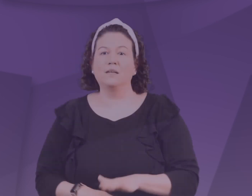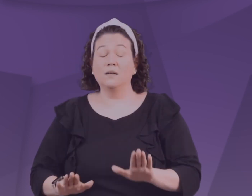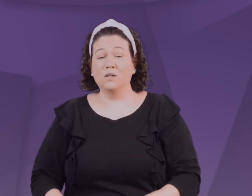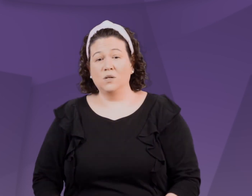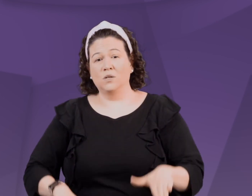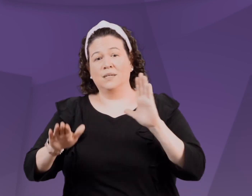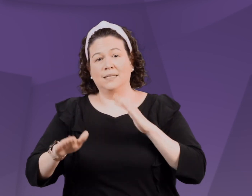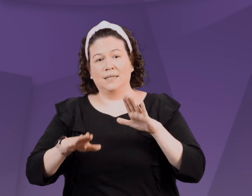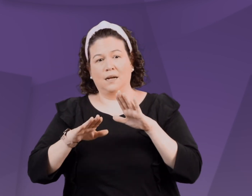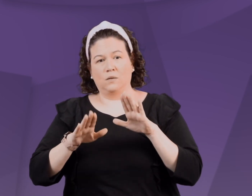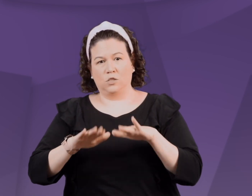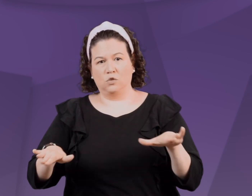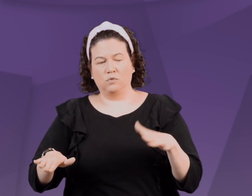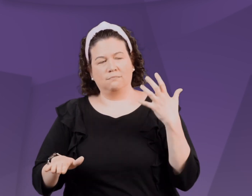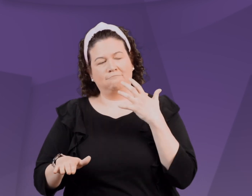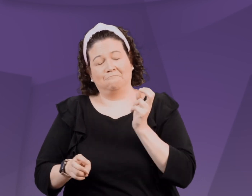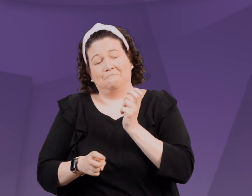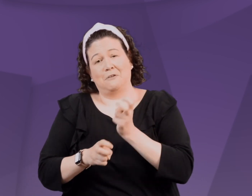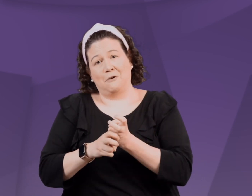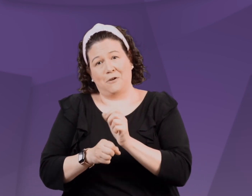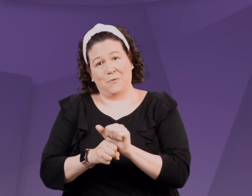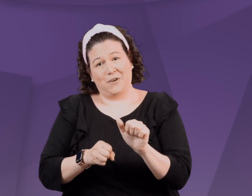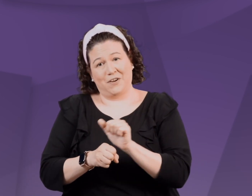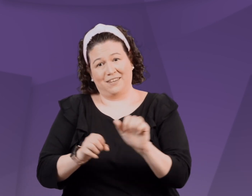Raising our children is challenging work.